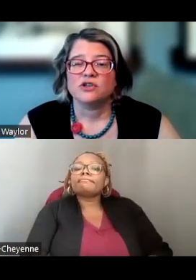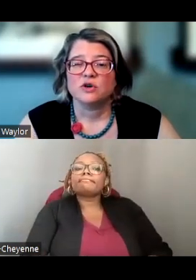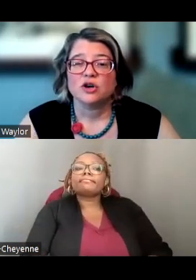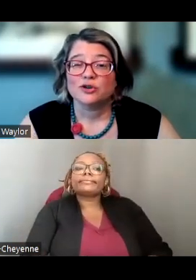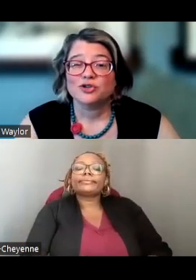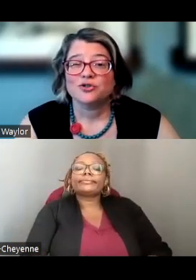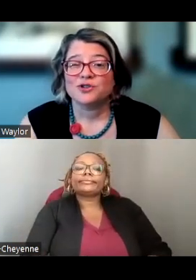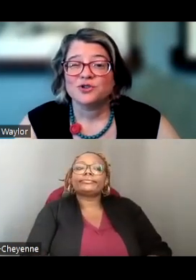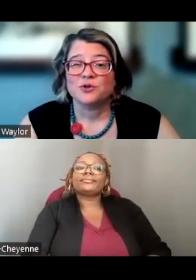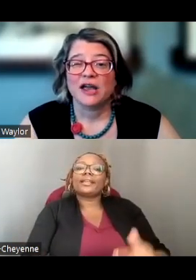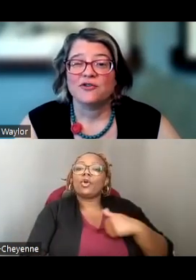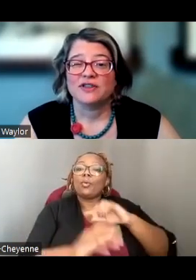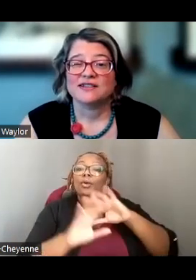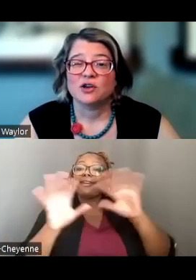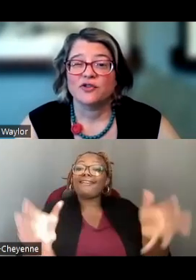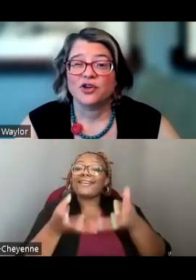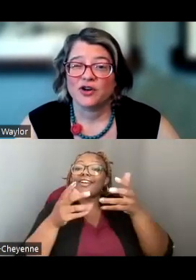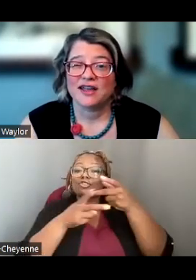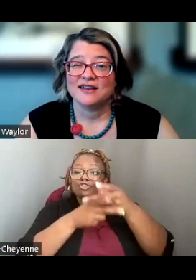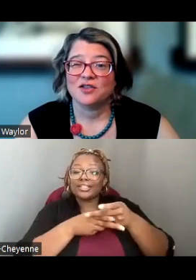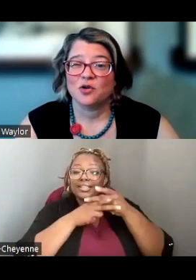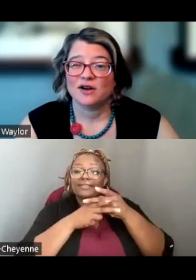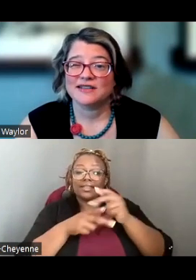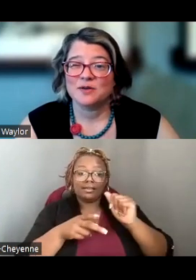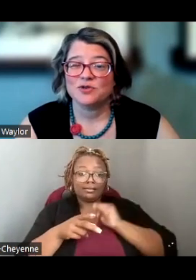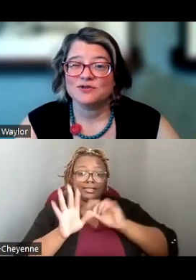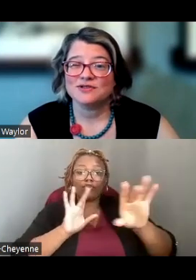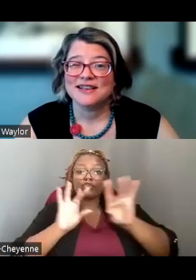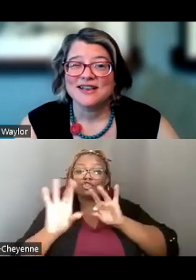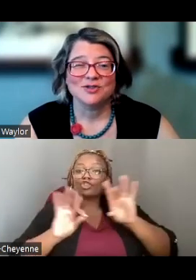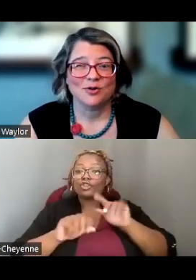AND WE DO ENCOURAGE YOU TO CAREFULLY SELF-CURATE THE WORK SAMPLES.